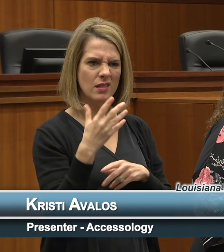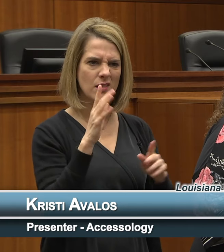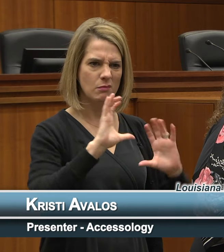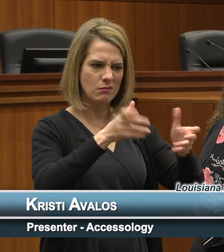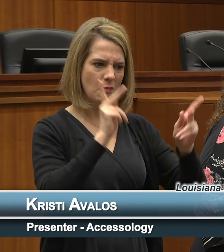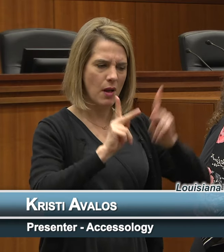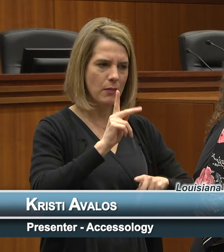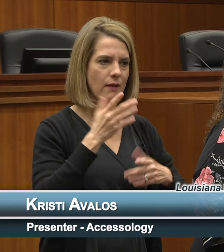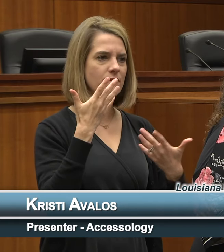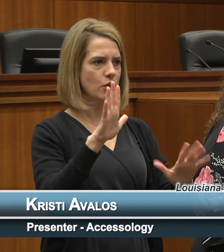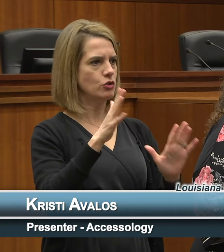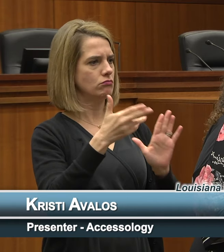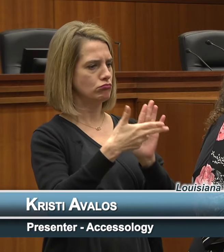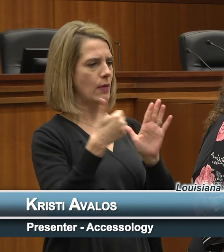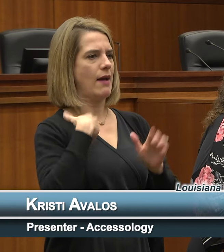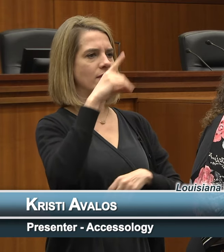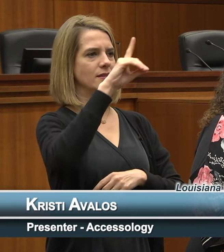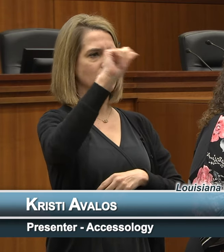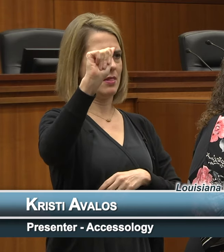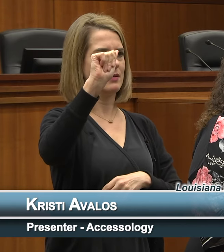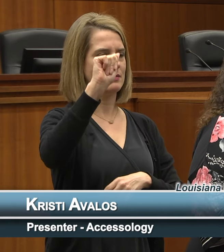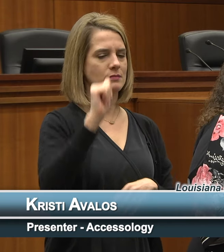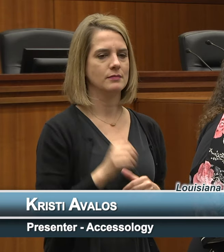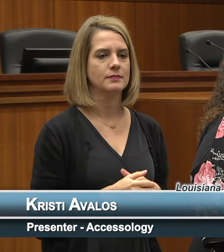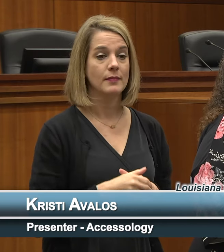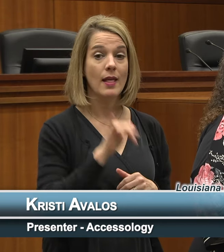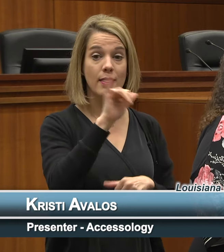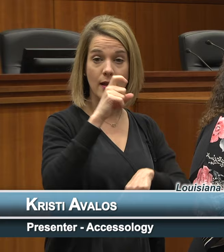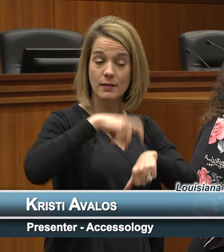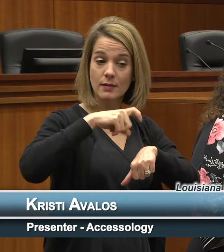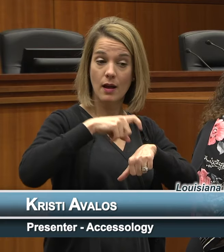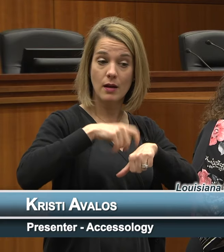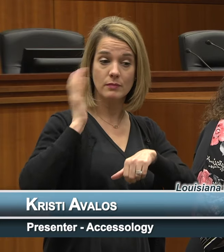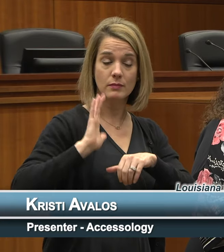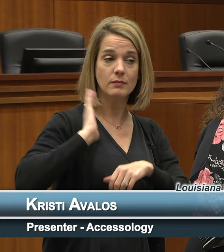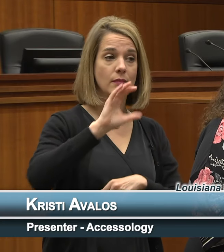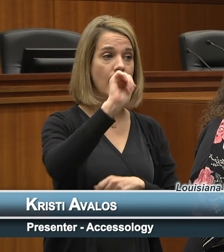disability in the home. So at the time that ADA was being created, there